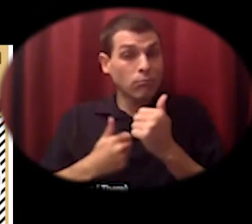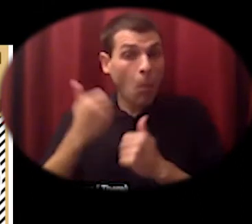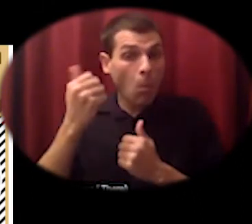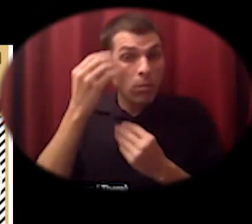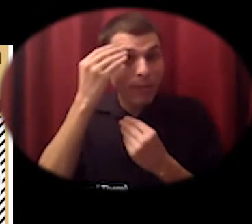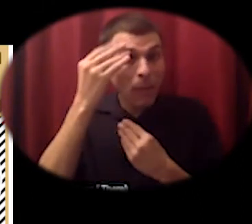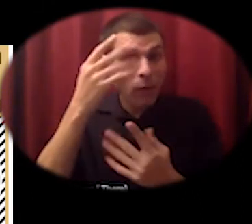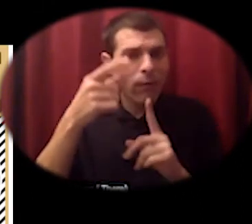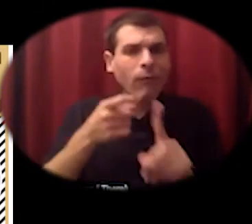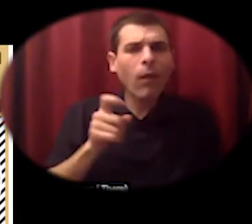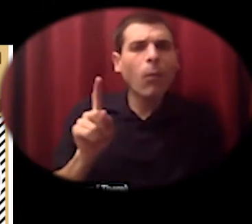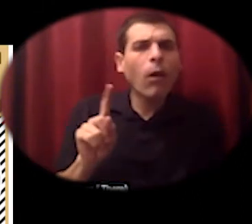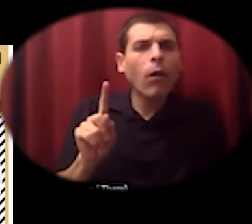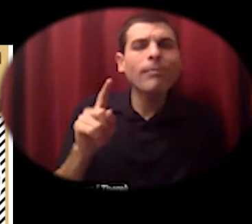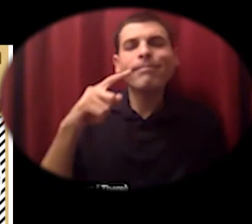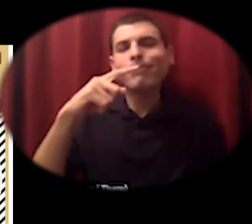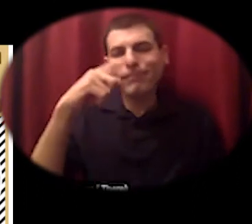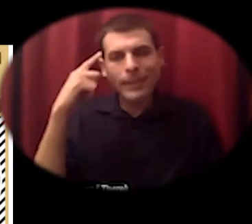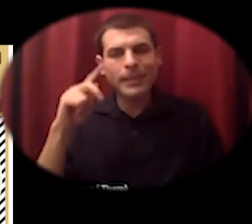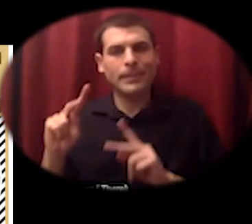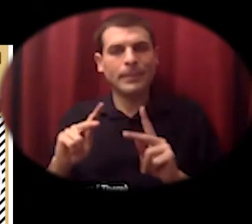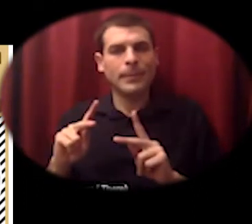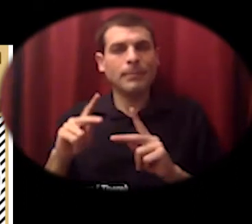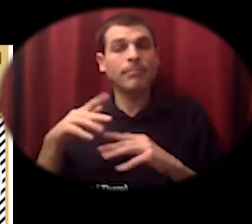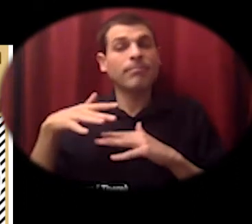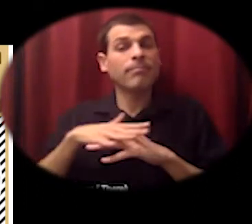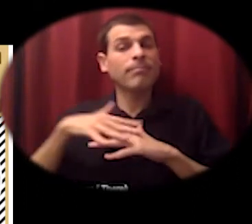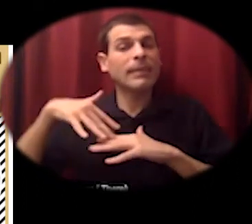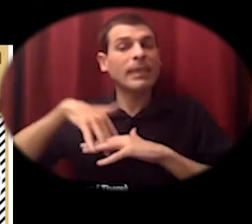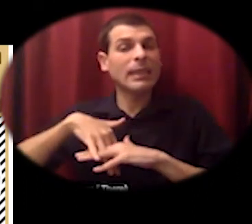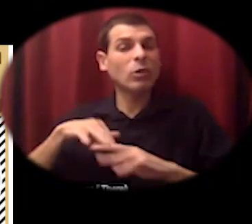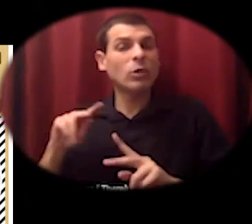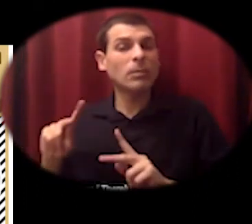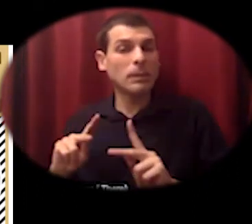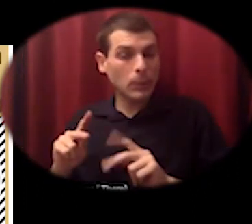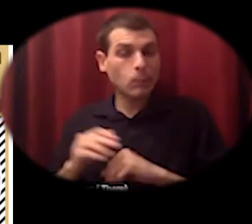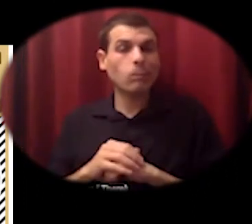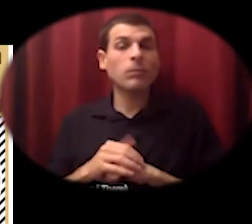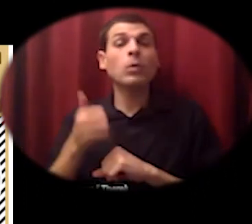and so here's to the multiracial coalitions moving forward working to achieve justice